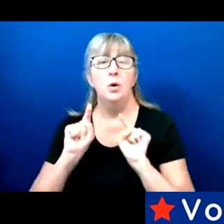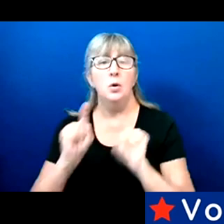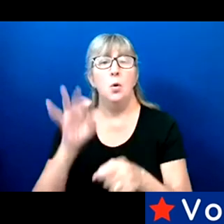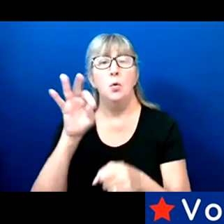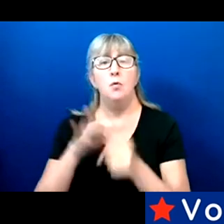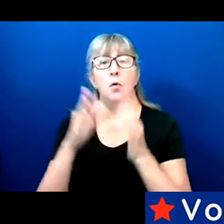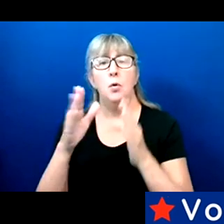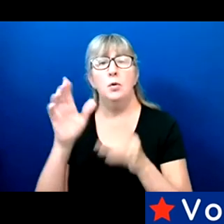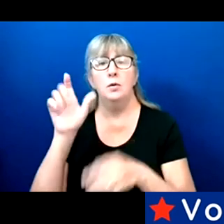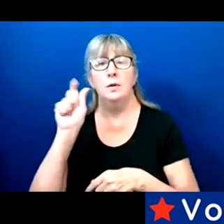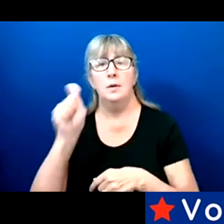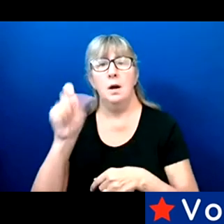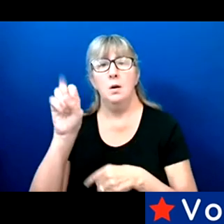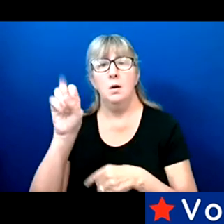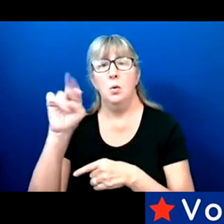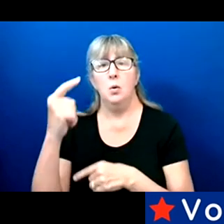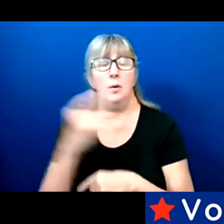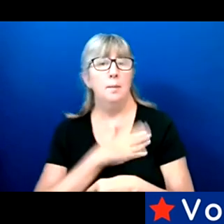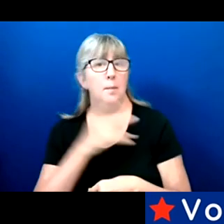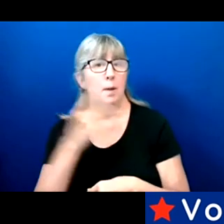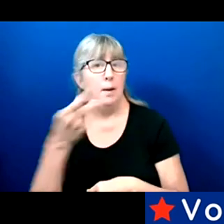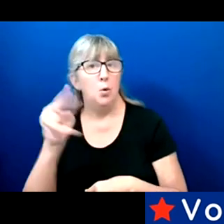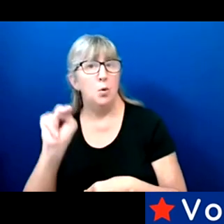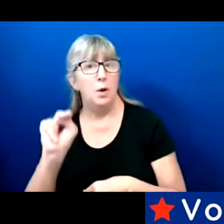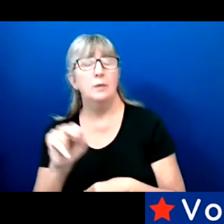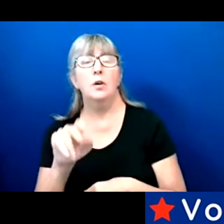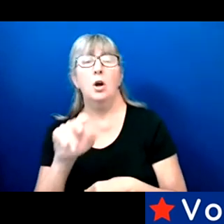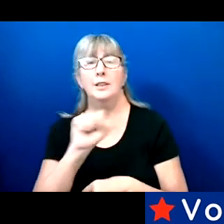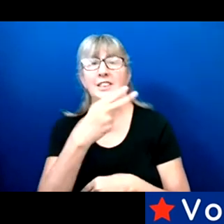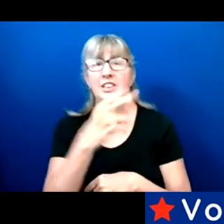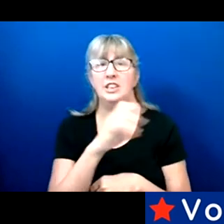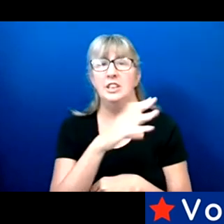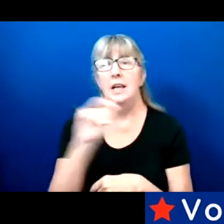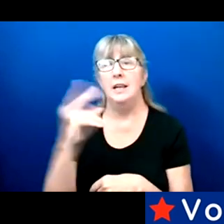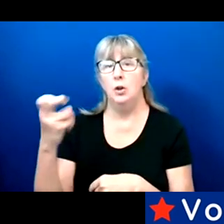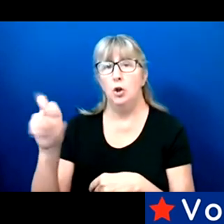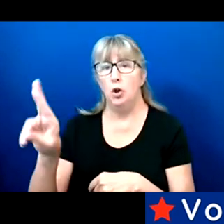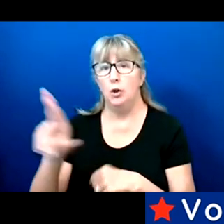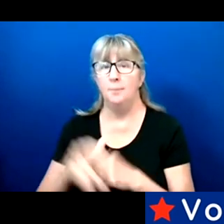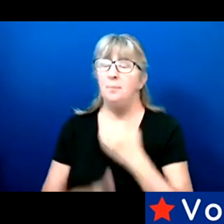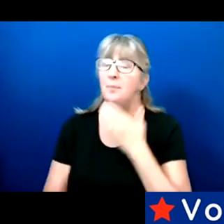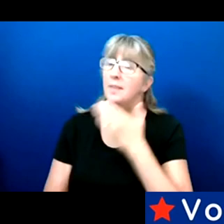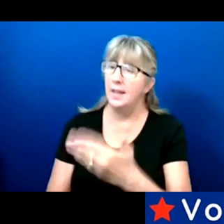And my pronouns are she/her. Thank you, Teresa.